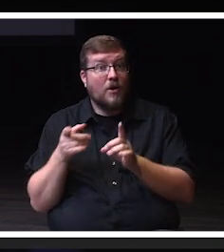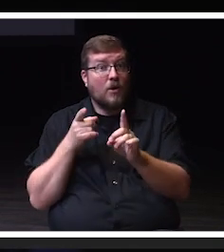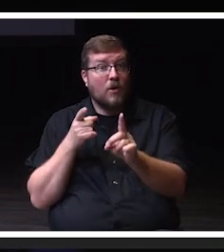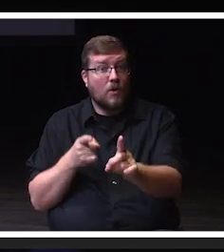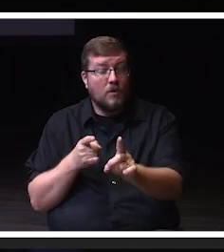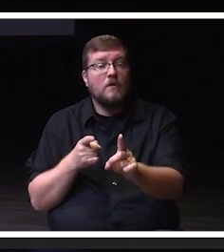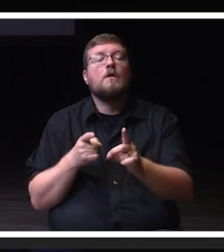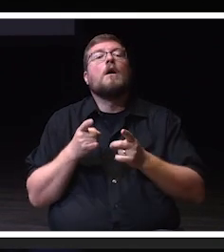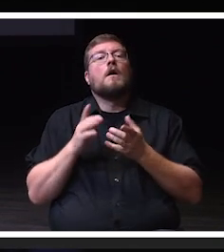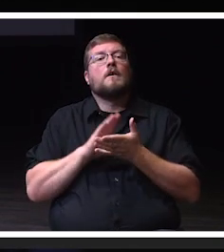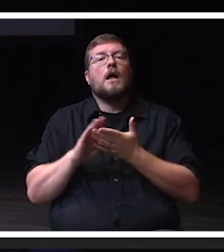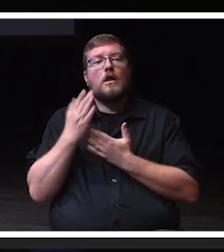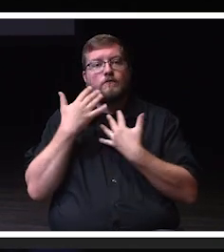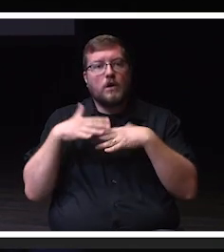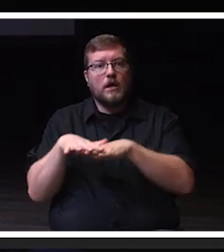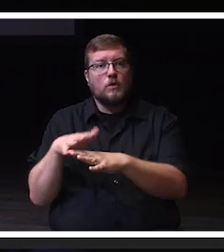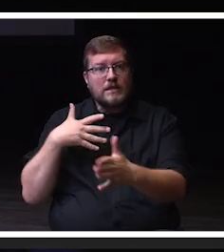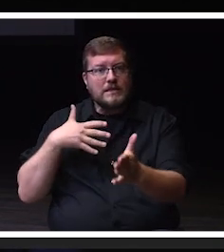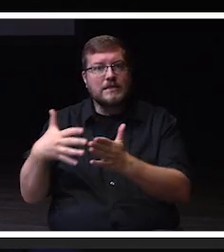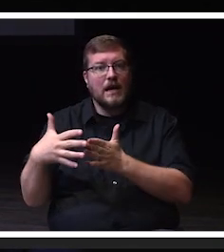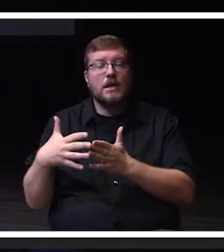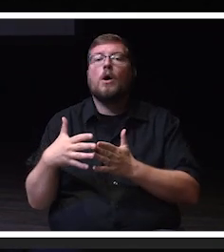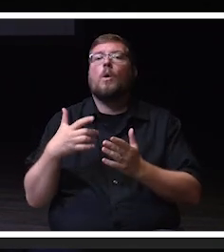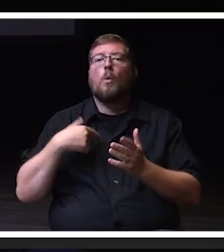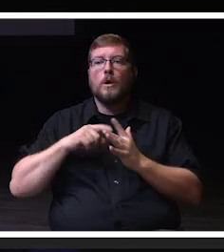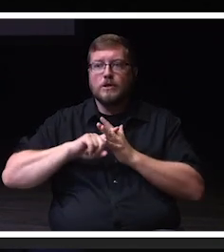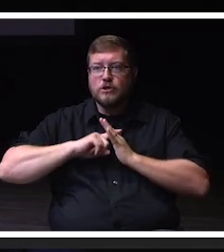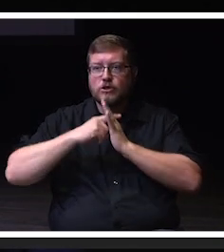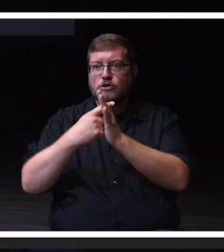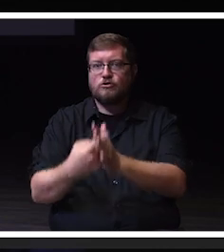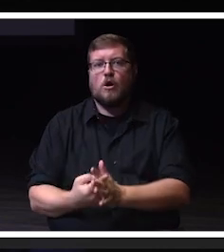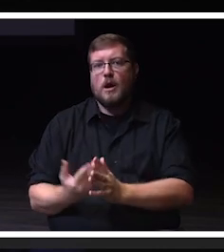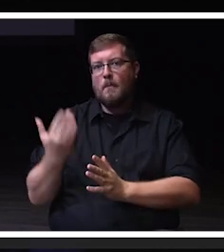initiated our current strategic plan in the fall of 2021,